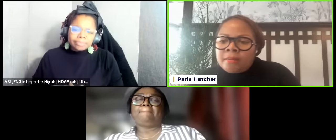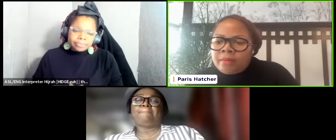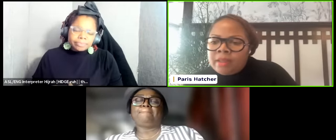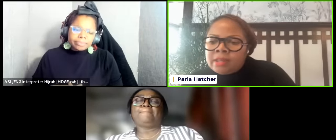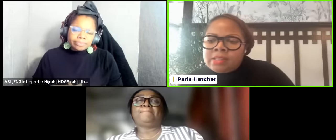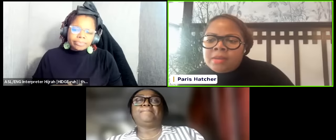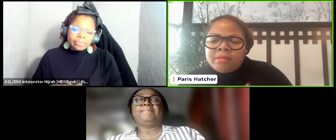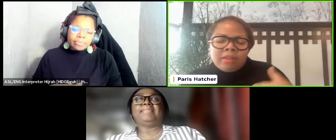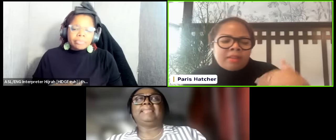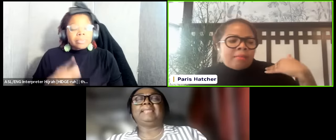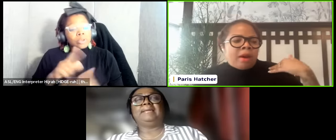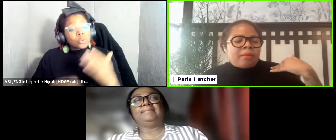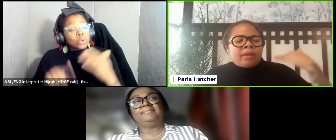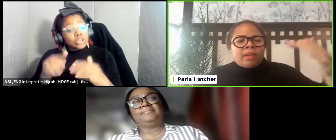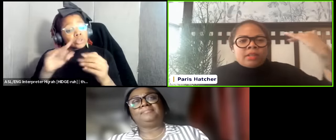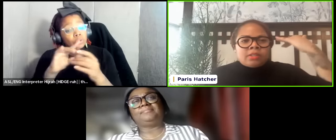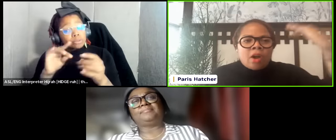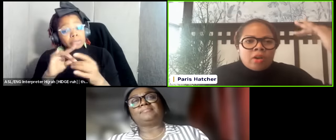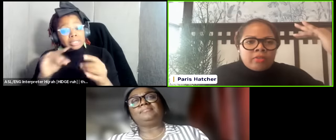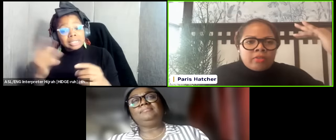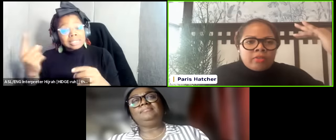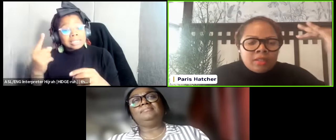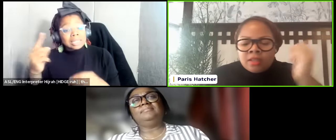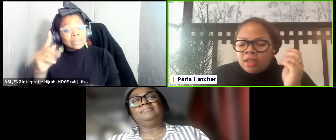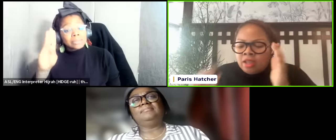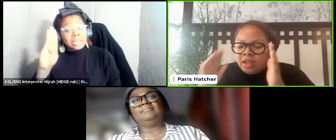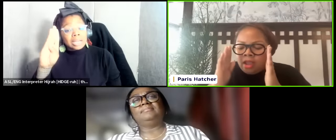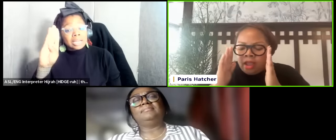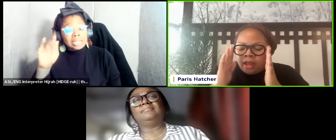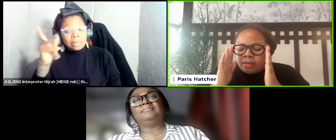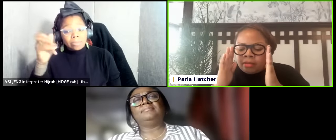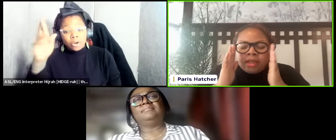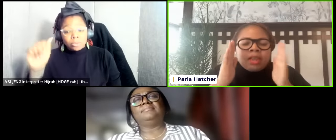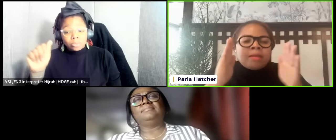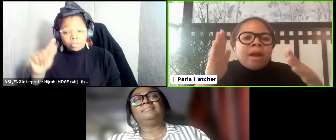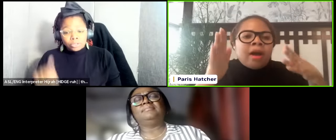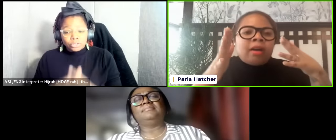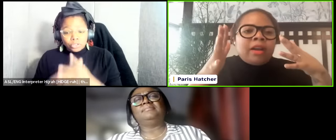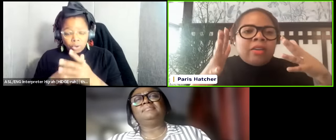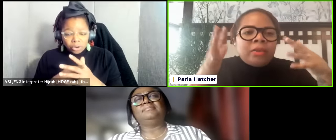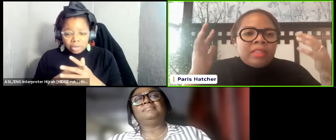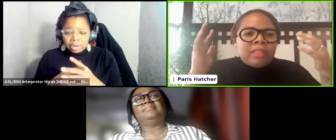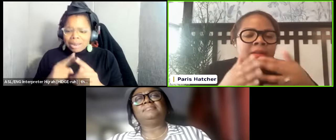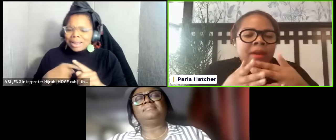up and it's something that Barbara kicked us off with and I'm thinking about if we think